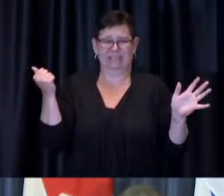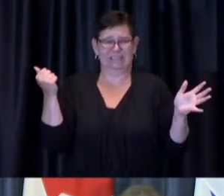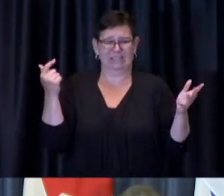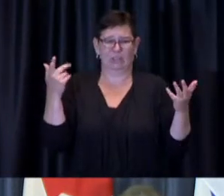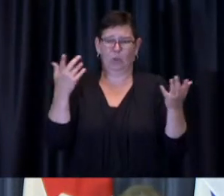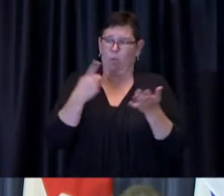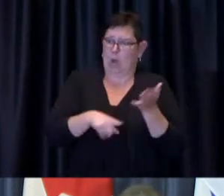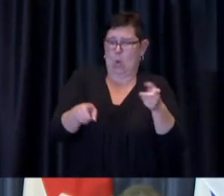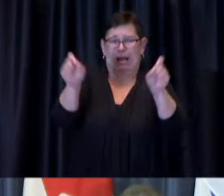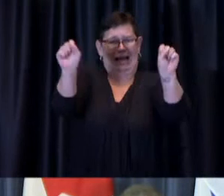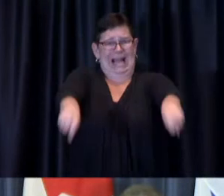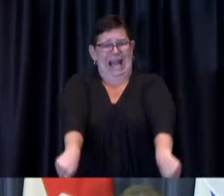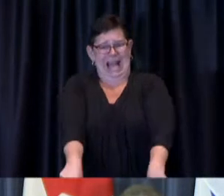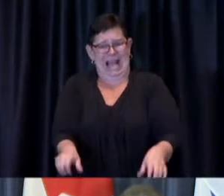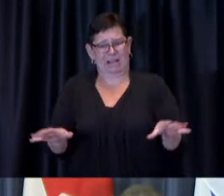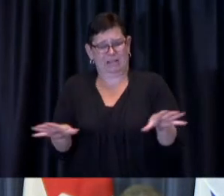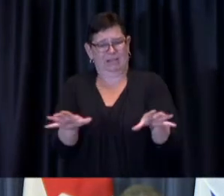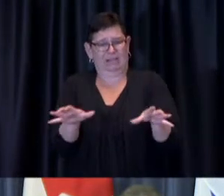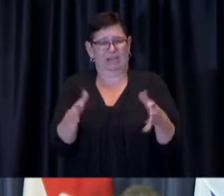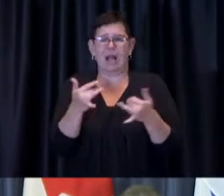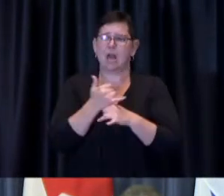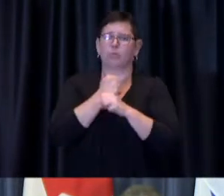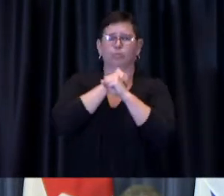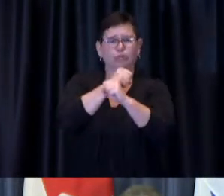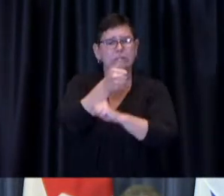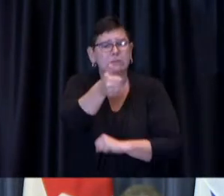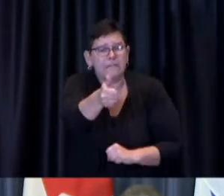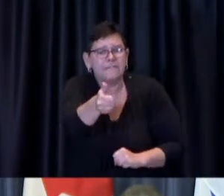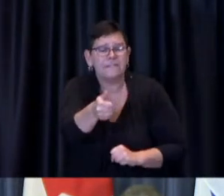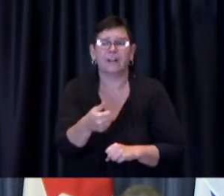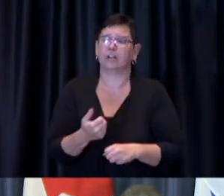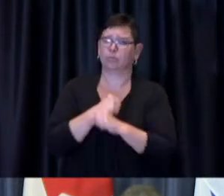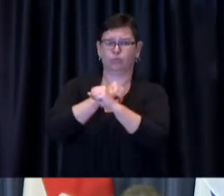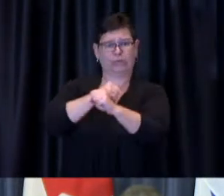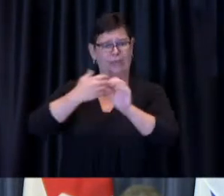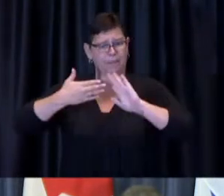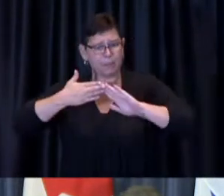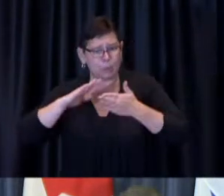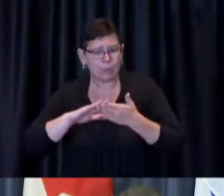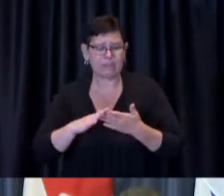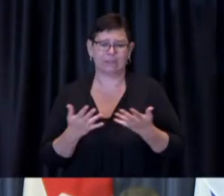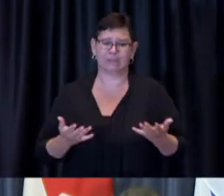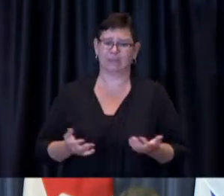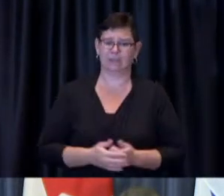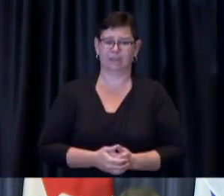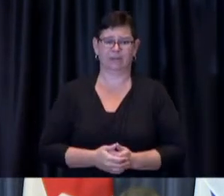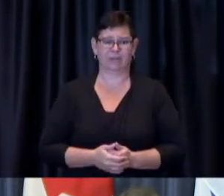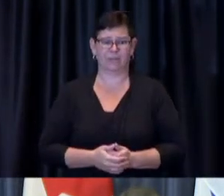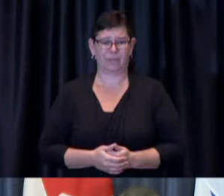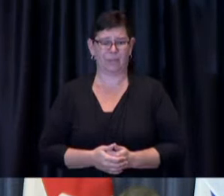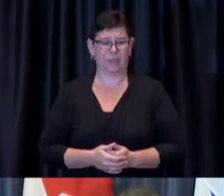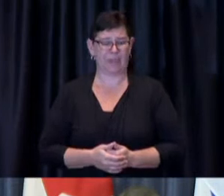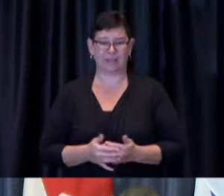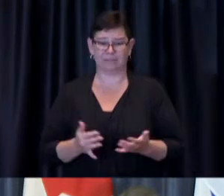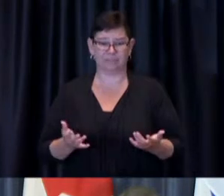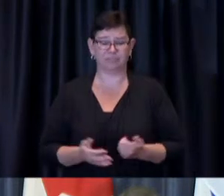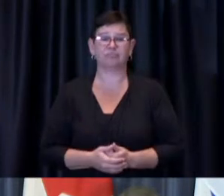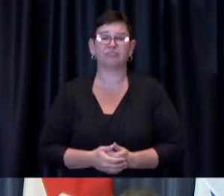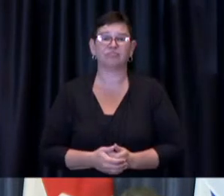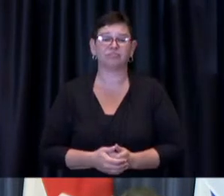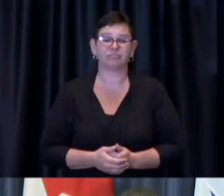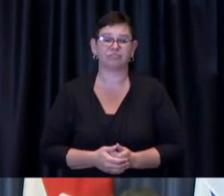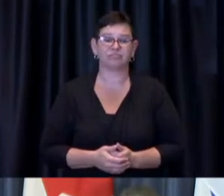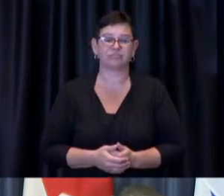our community get vaccinated I just can't say that enough okay thank you everyone as mentioned this